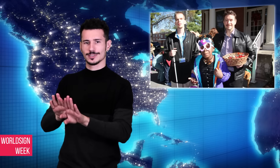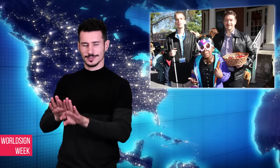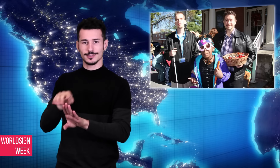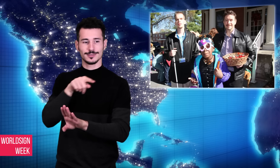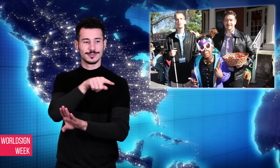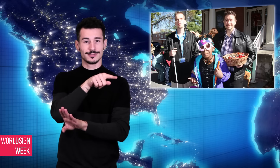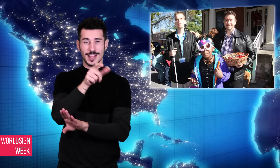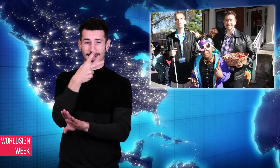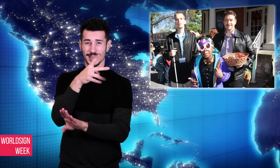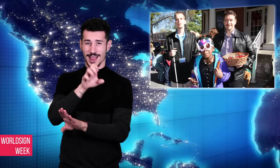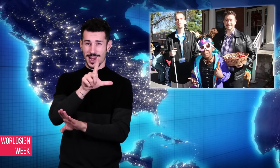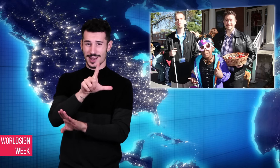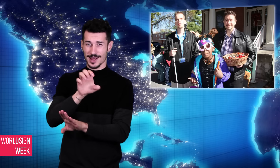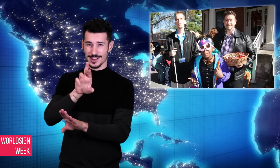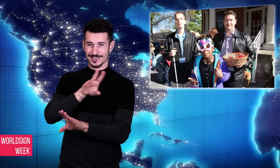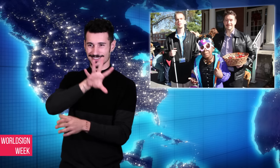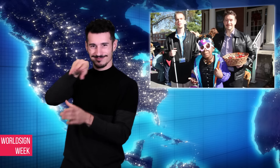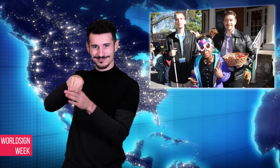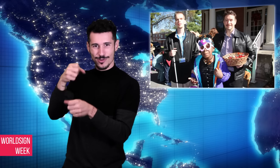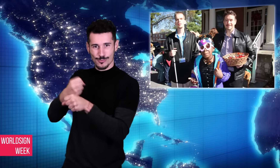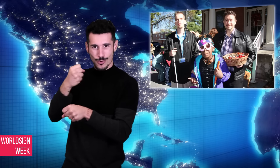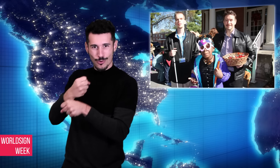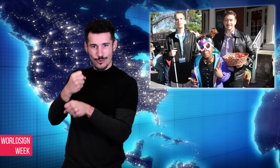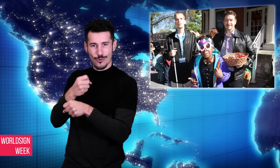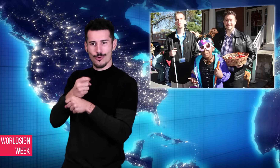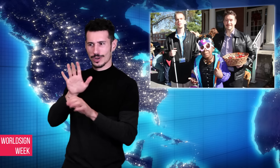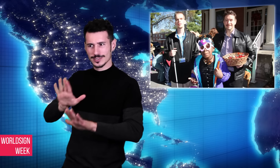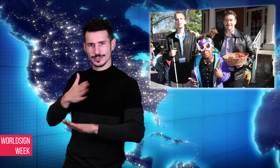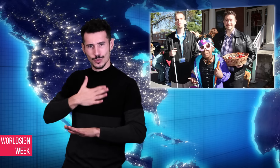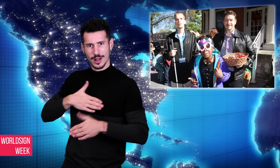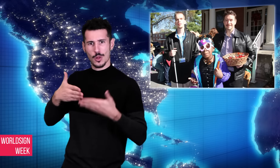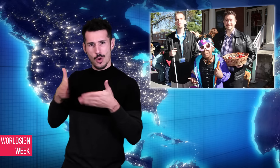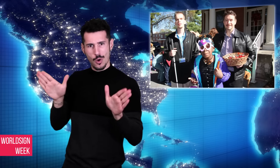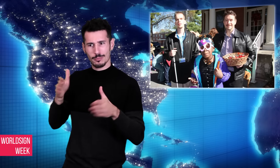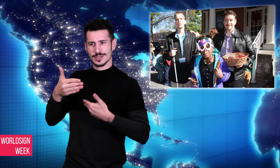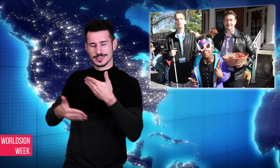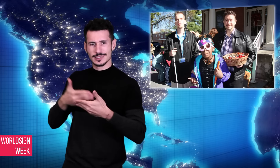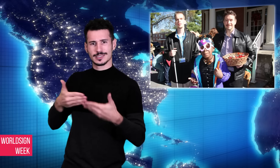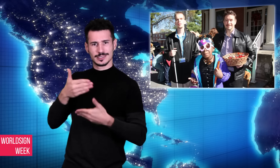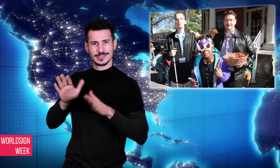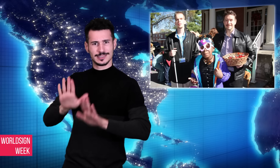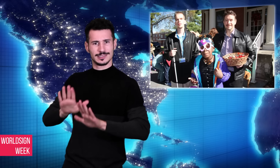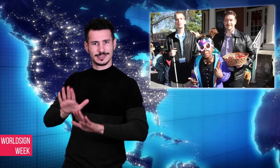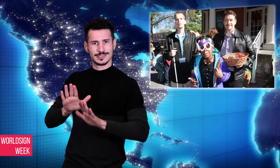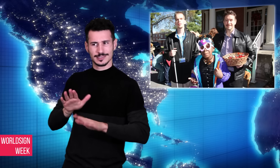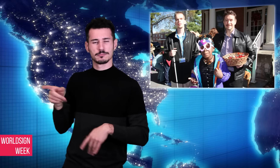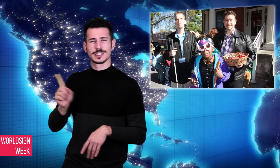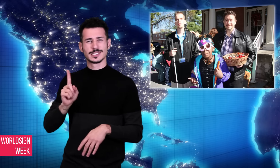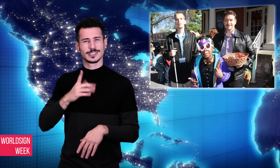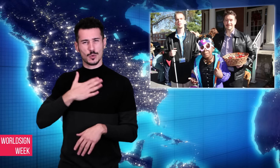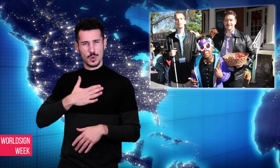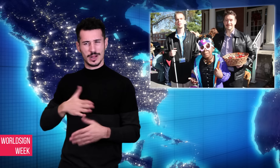the firing is in retaliation to his client not closing the deaf and blind